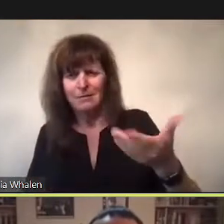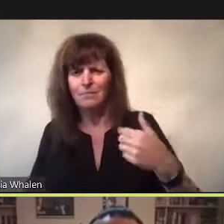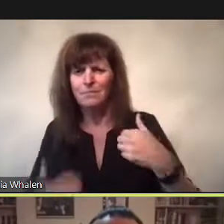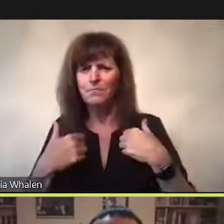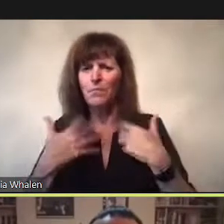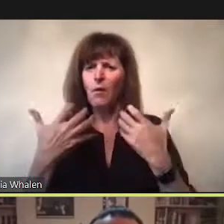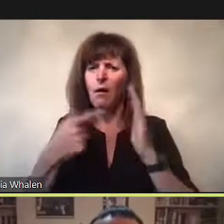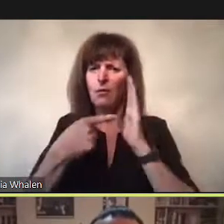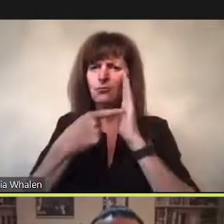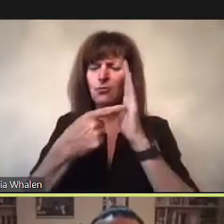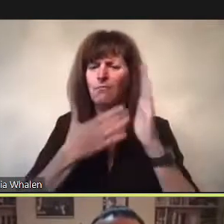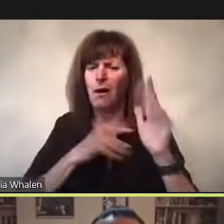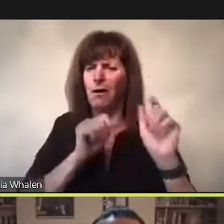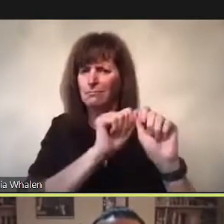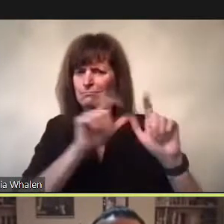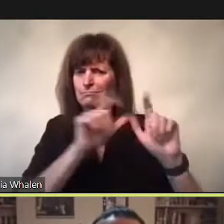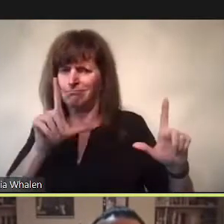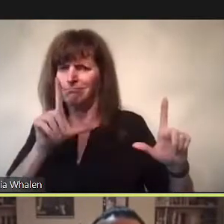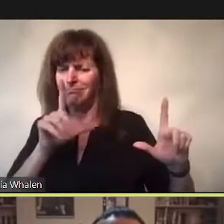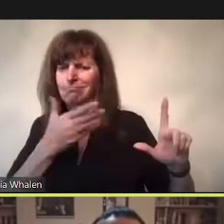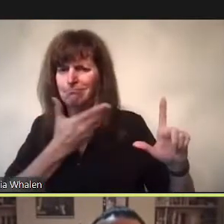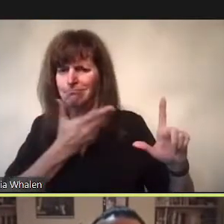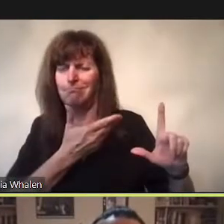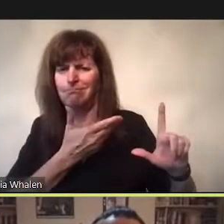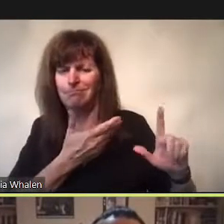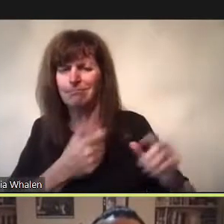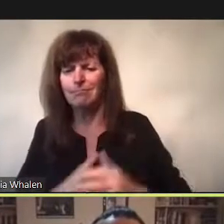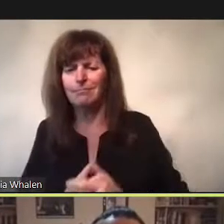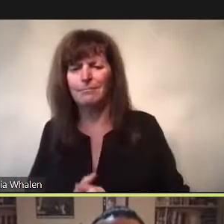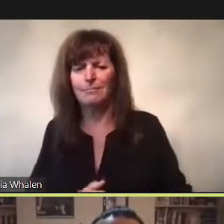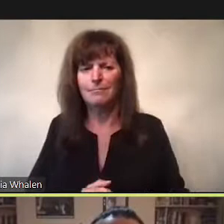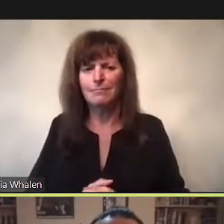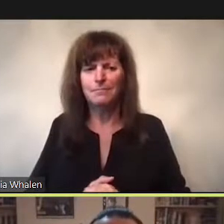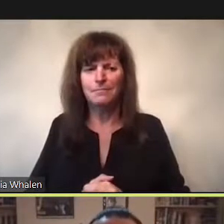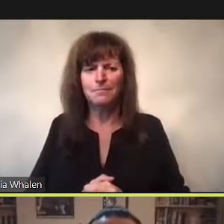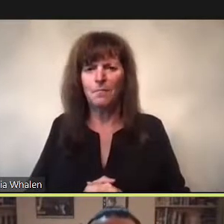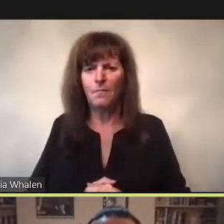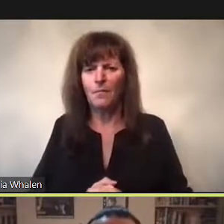I’m honoured to be here and especially in the company of John an dSusanne.